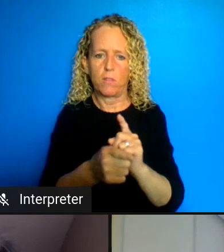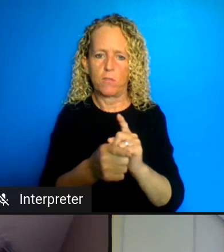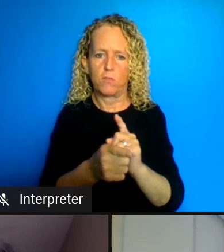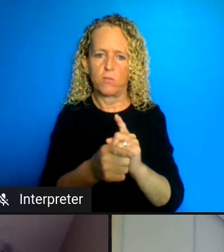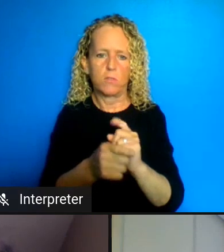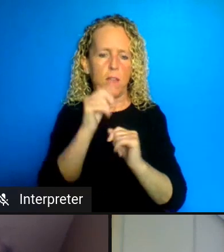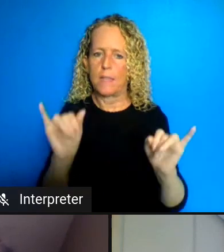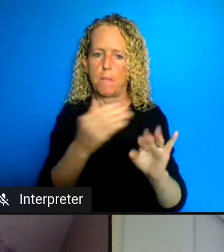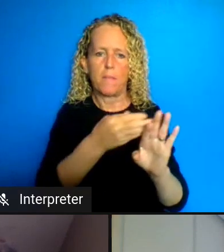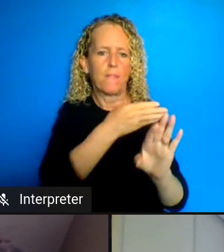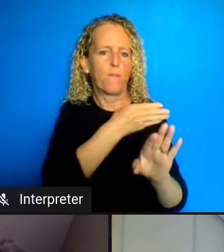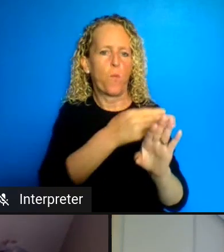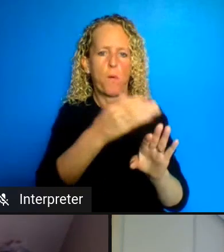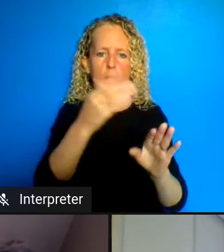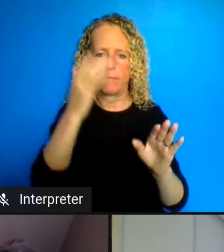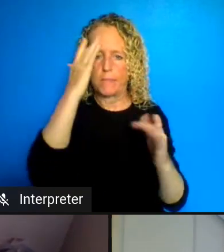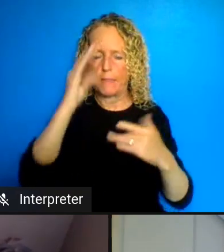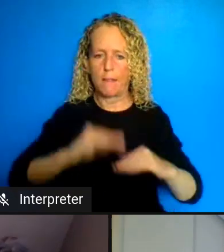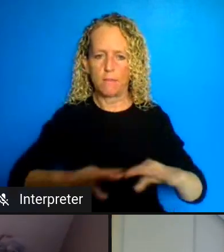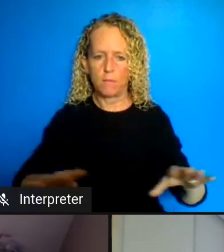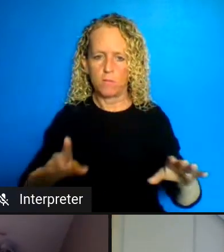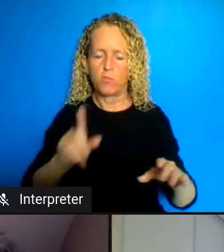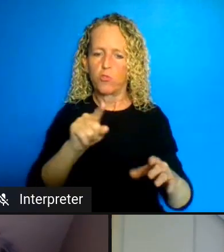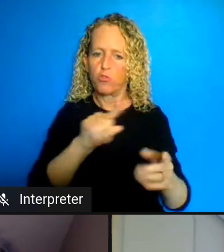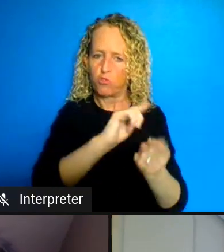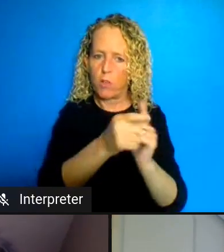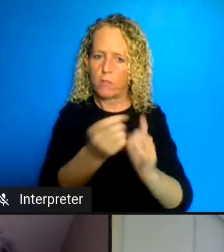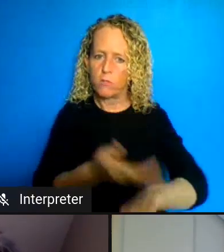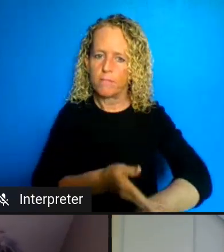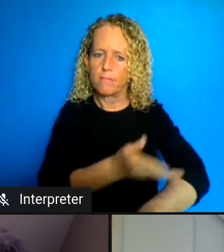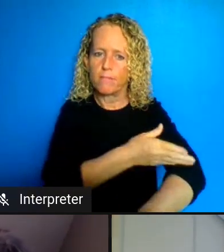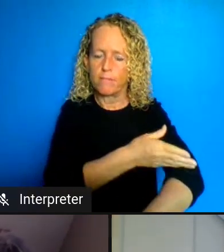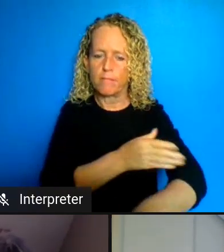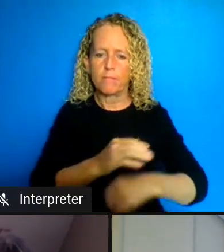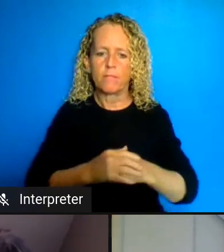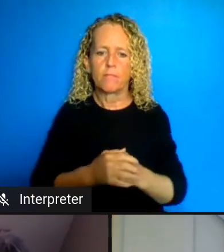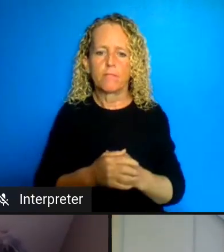that at least for the federal prisons a task force is gonna be should be looking